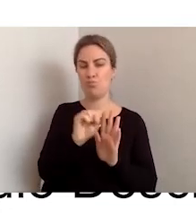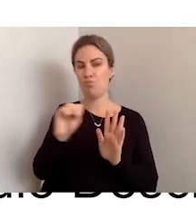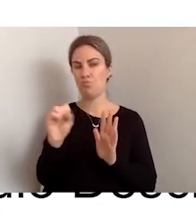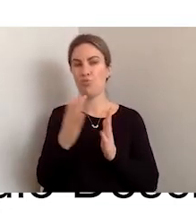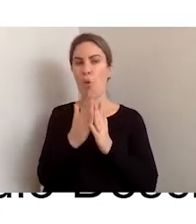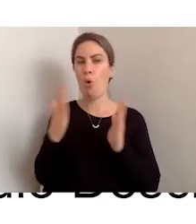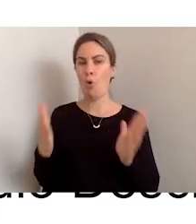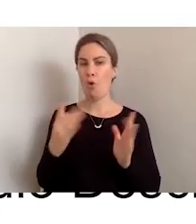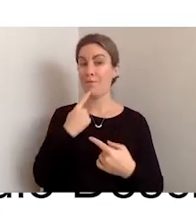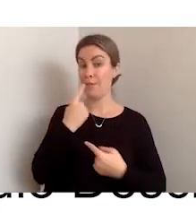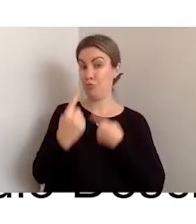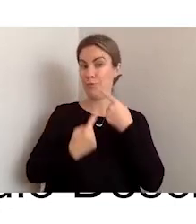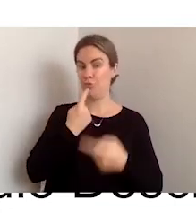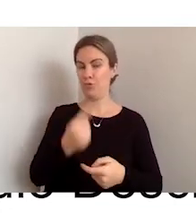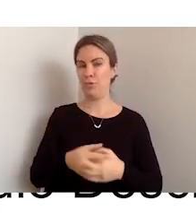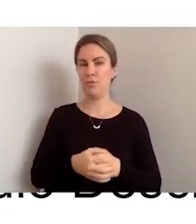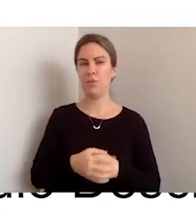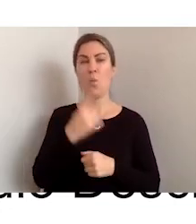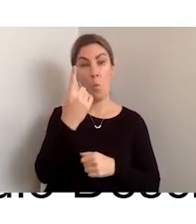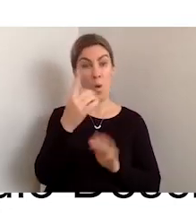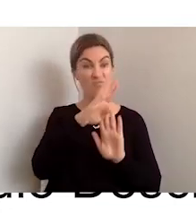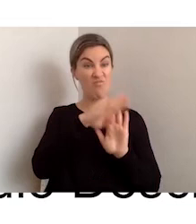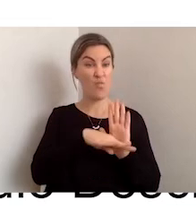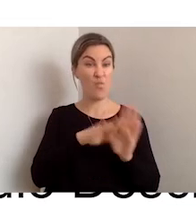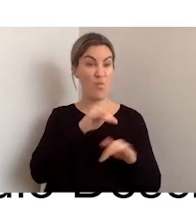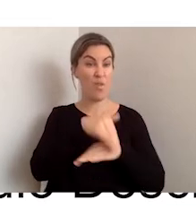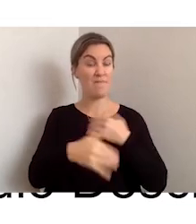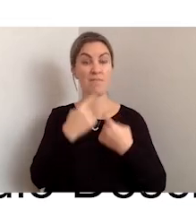One of the big rules around description is, when you are writing